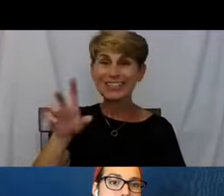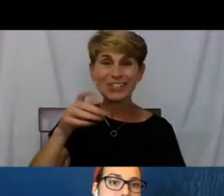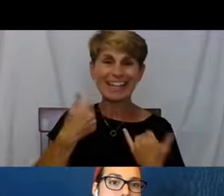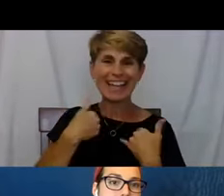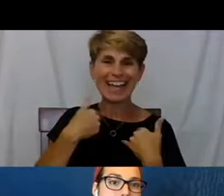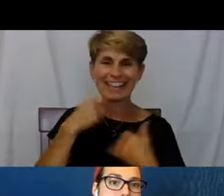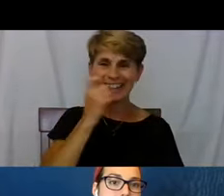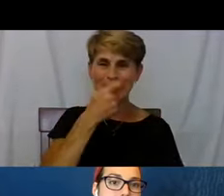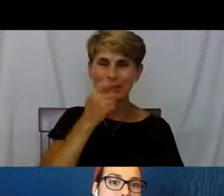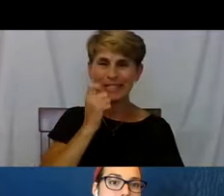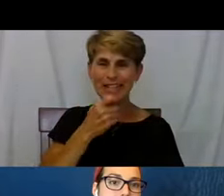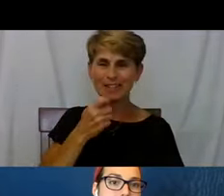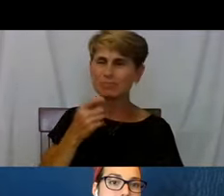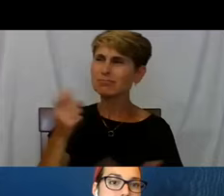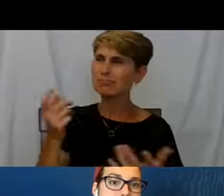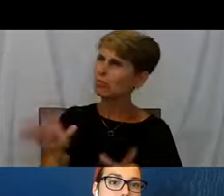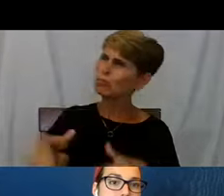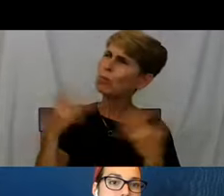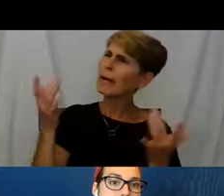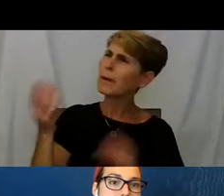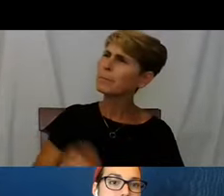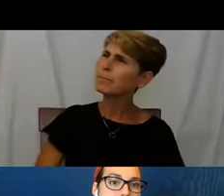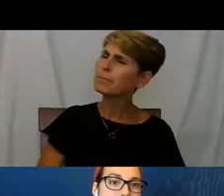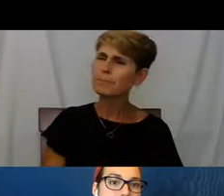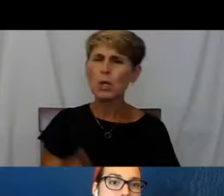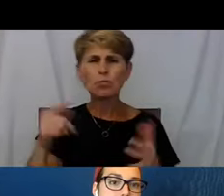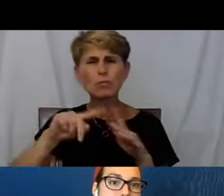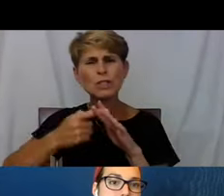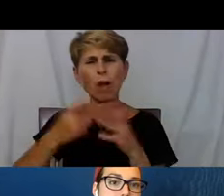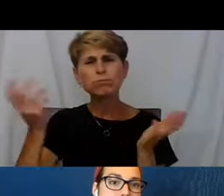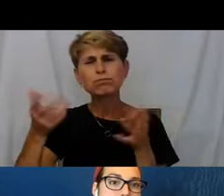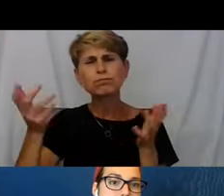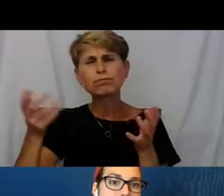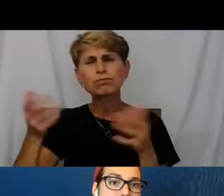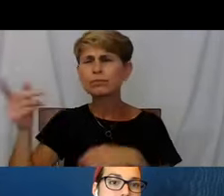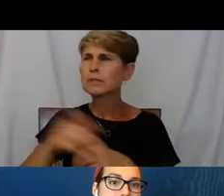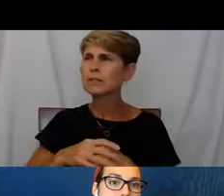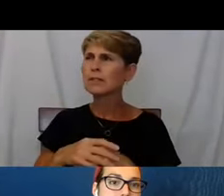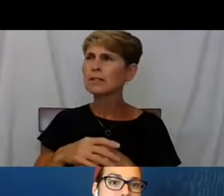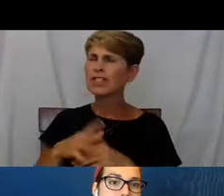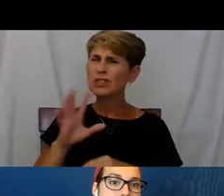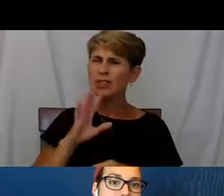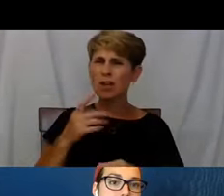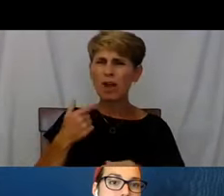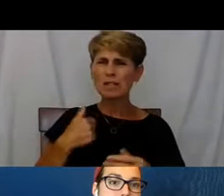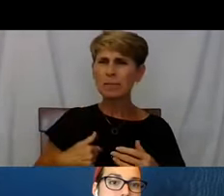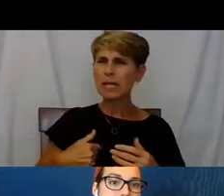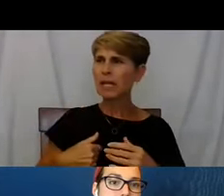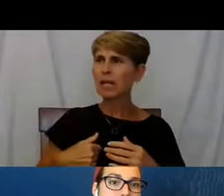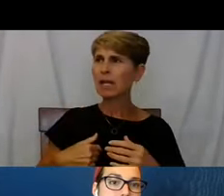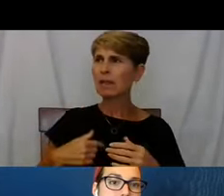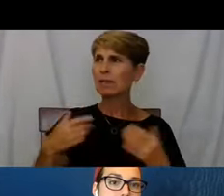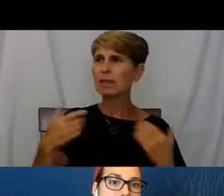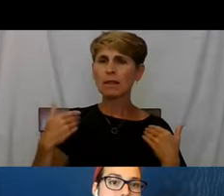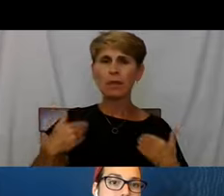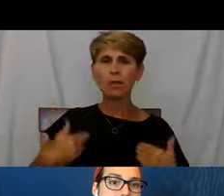And we started talking and she was just, she spoke to me as a human to human. And if you ask anyone on the streets,